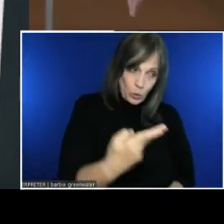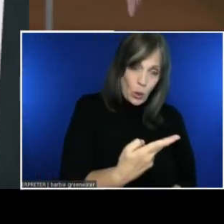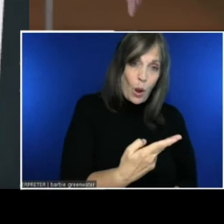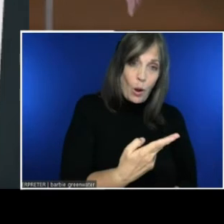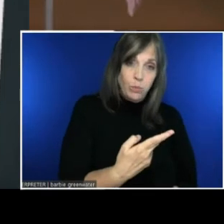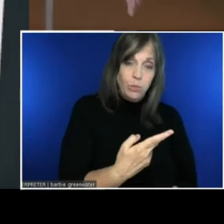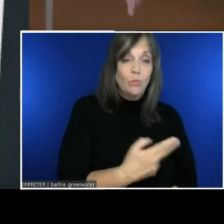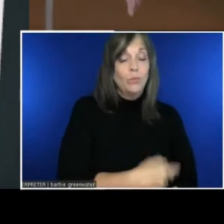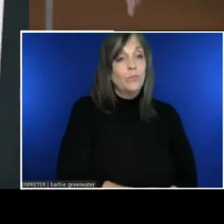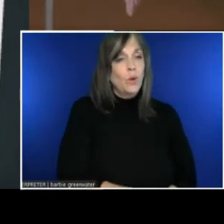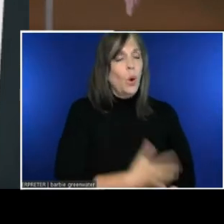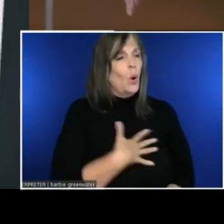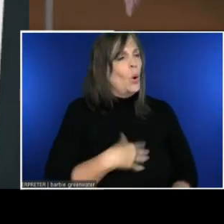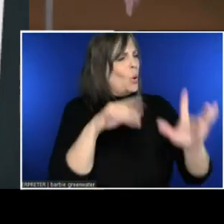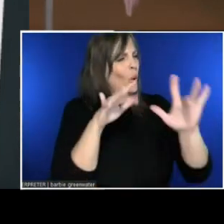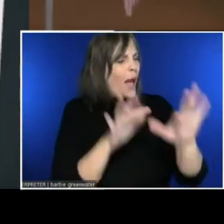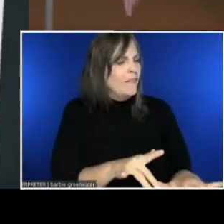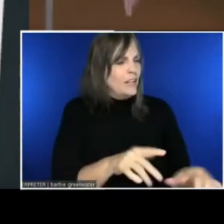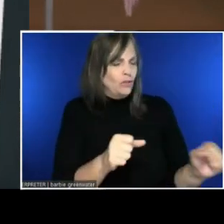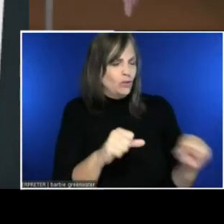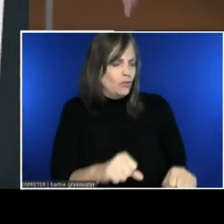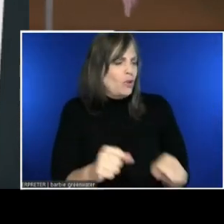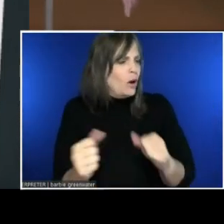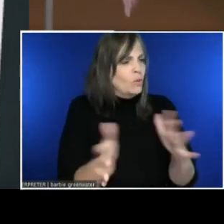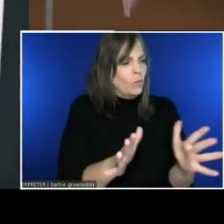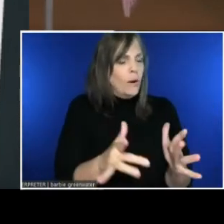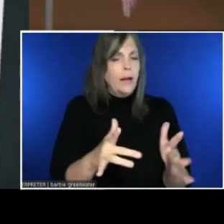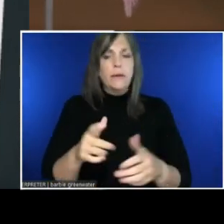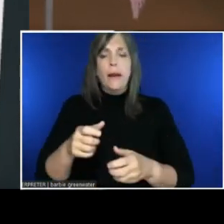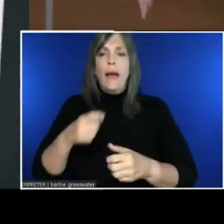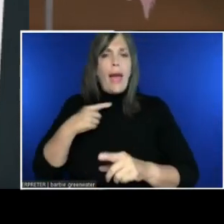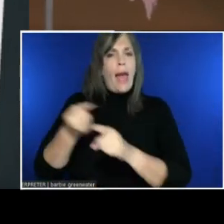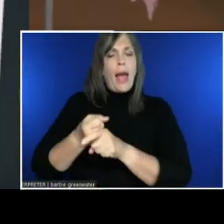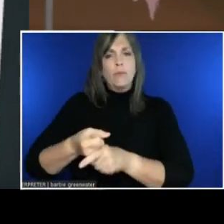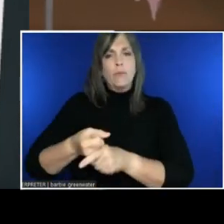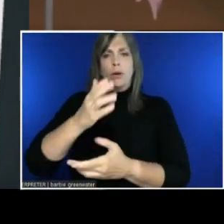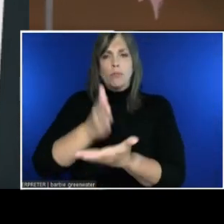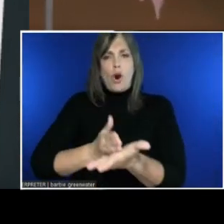Heavy snow and strong winds hammered parts of the central US on Thursday.